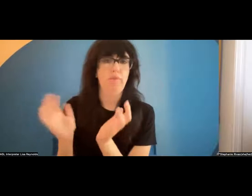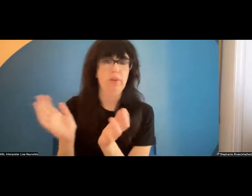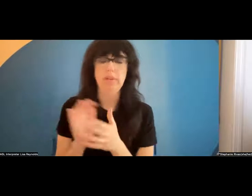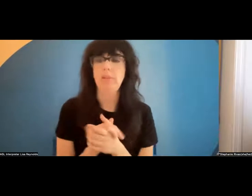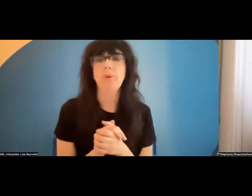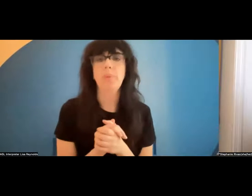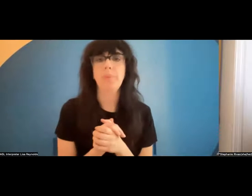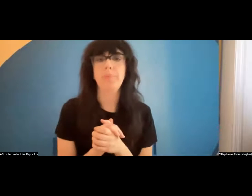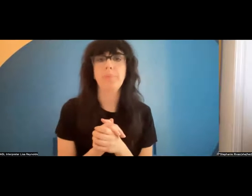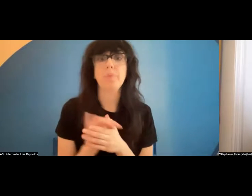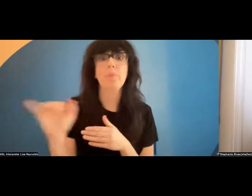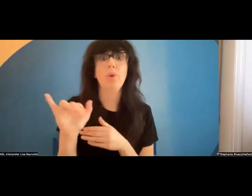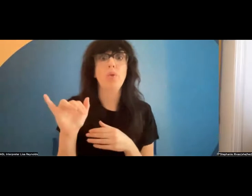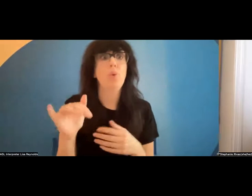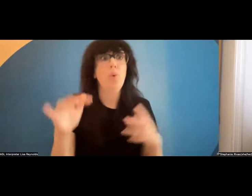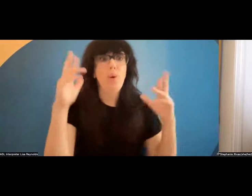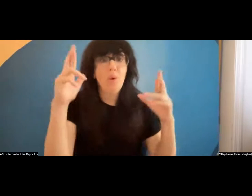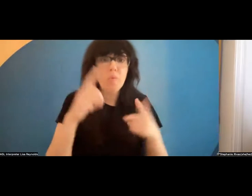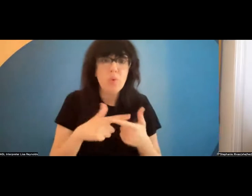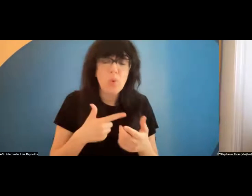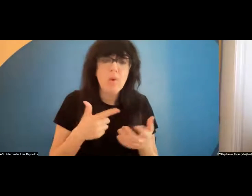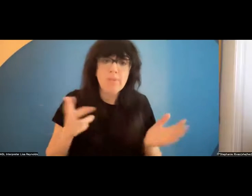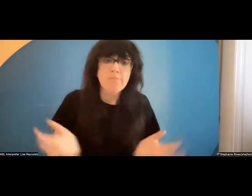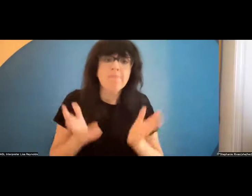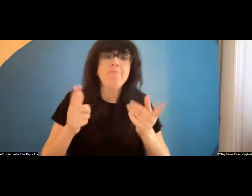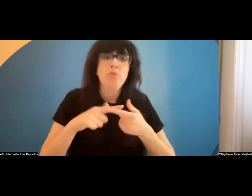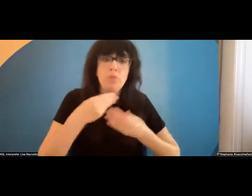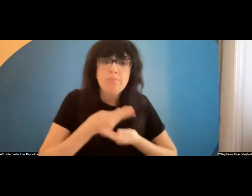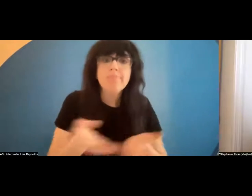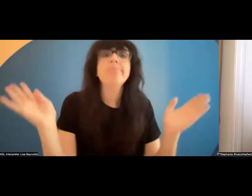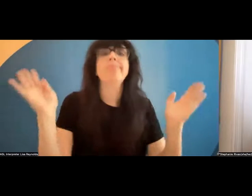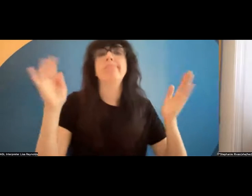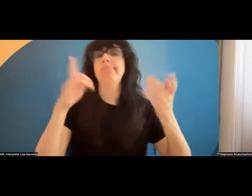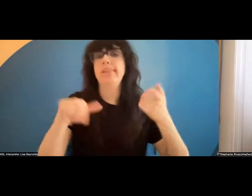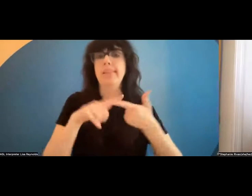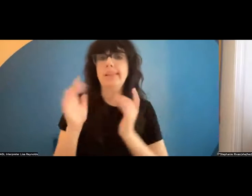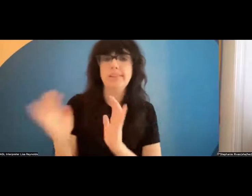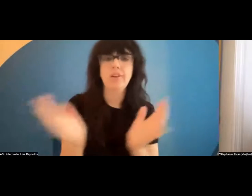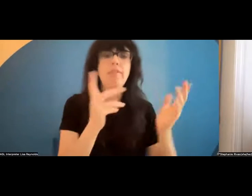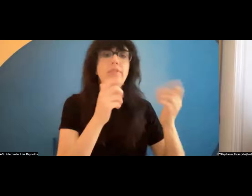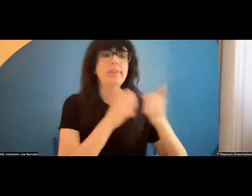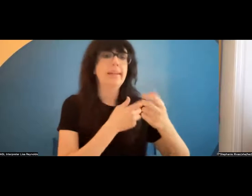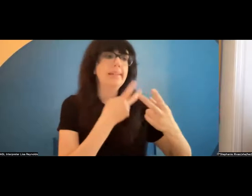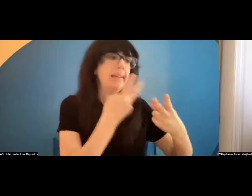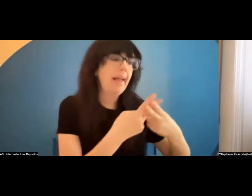. Lastly, we hope you will help to amplify these conversations, so repost, tag us and share